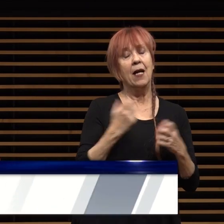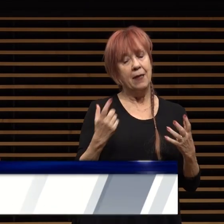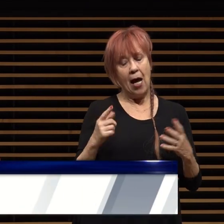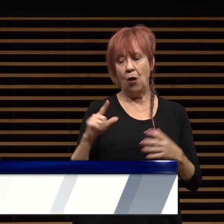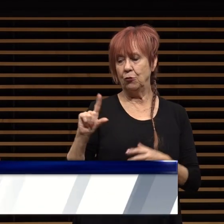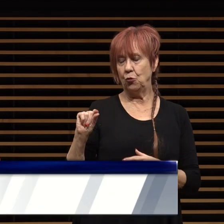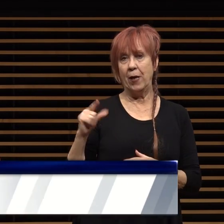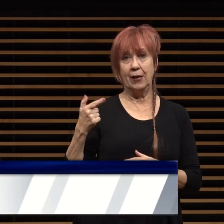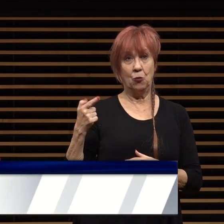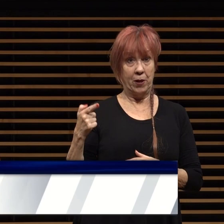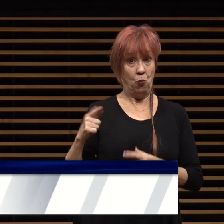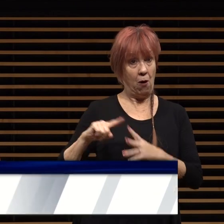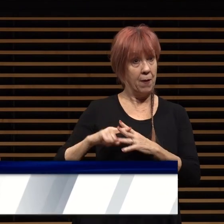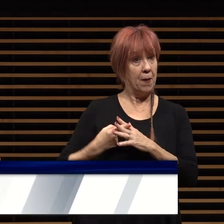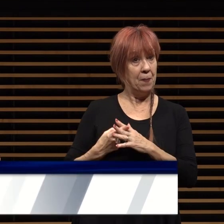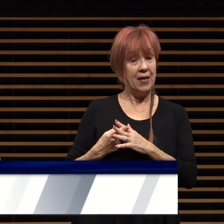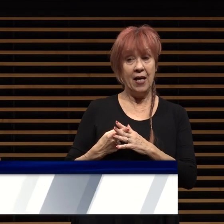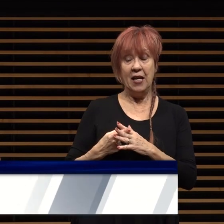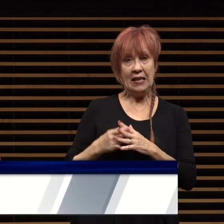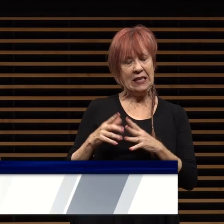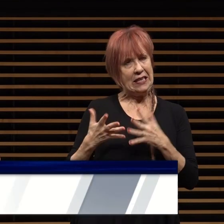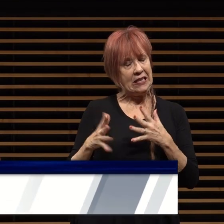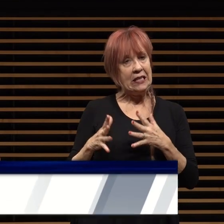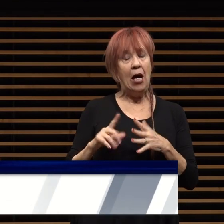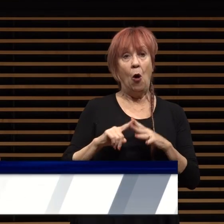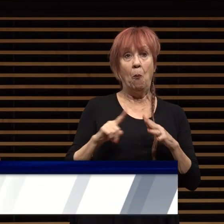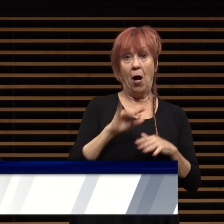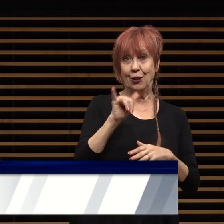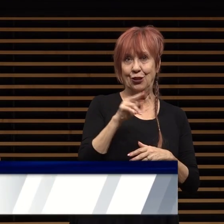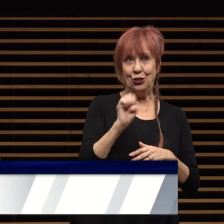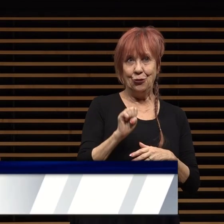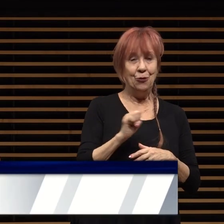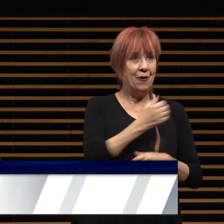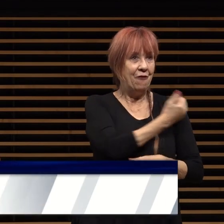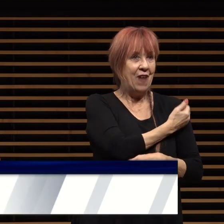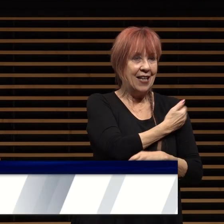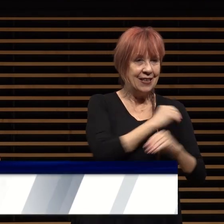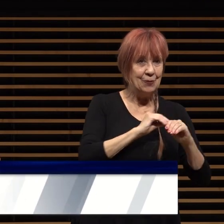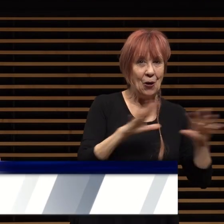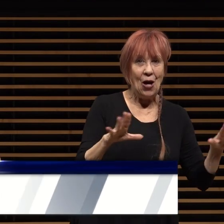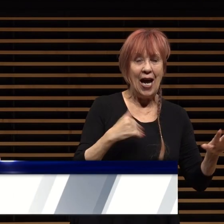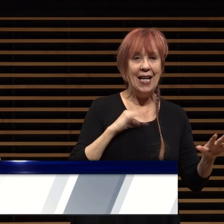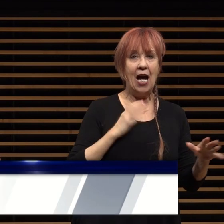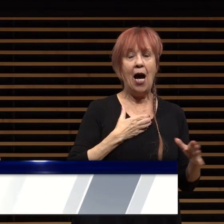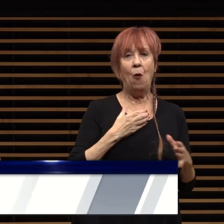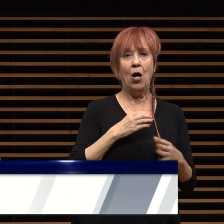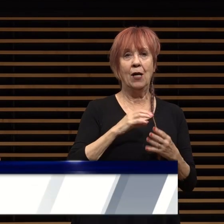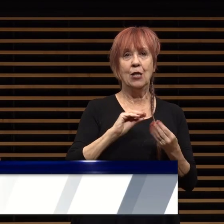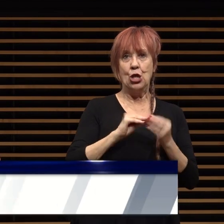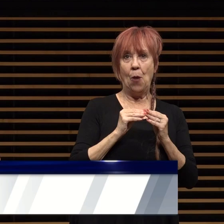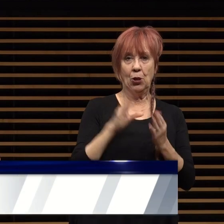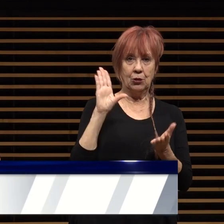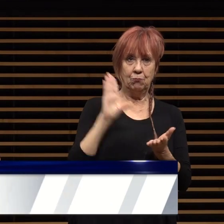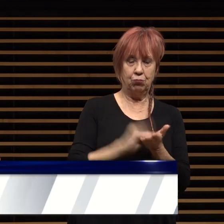extremely hopeful last june when the vaccines were rolling out and our case counts plummeted to zero